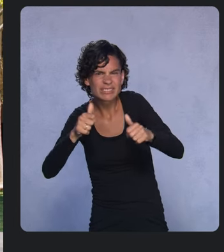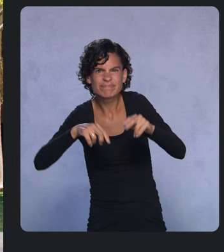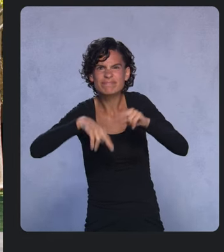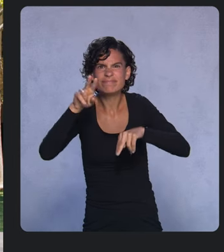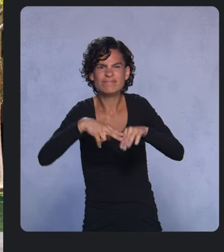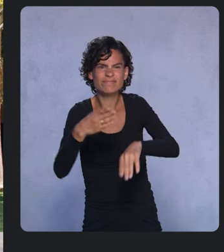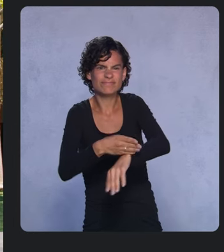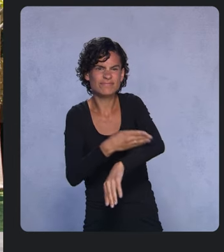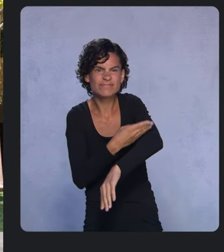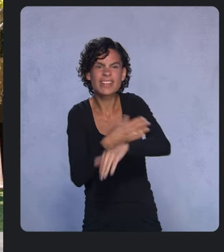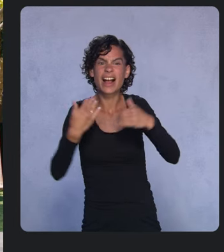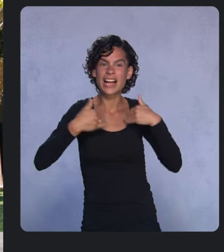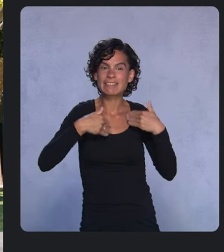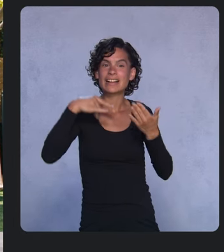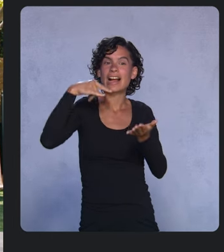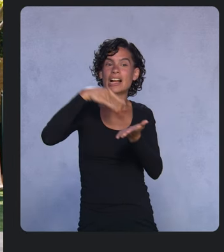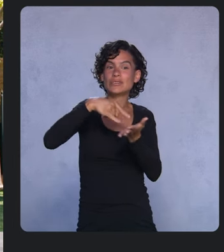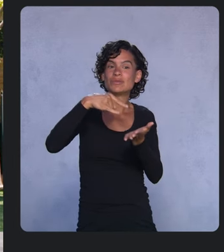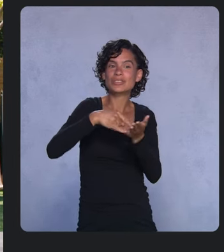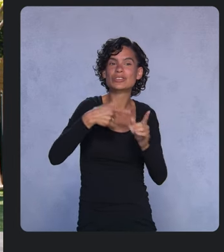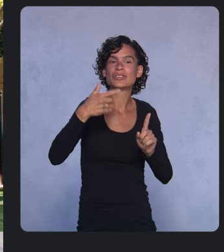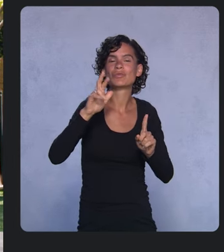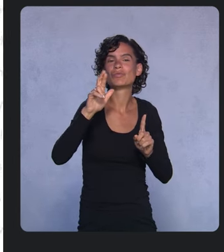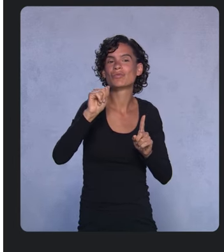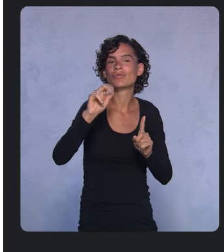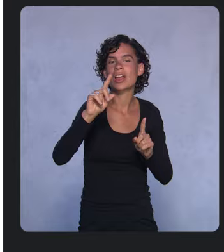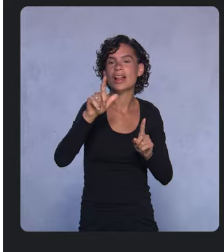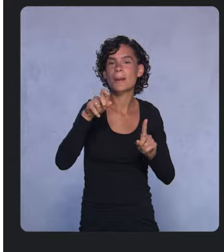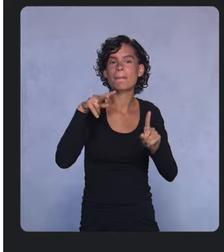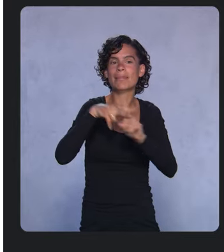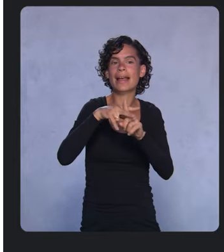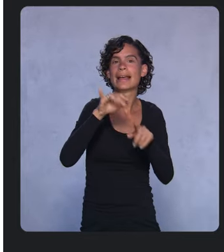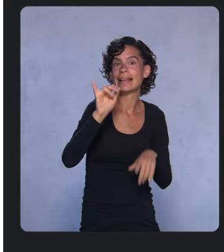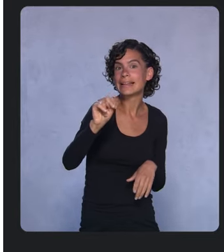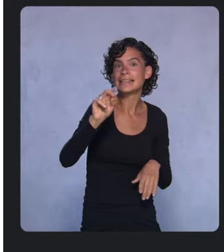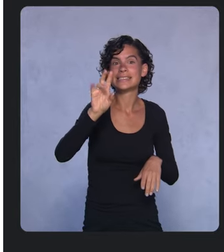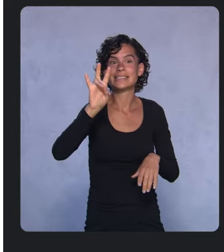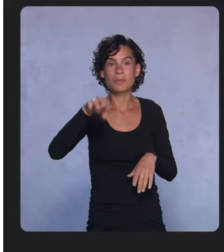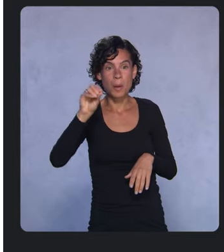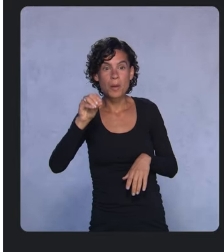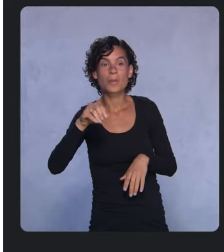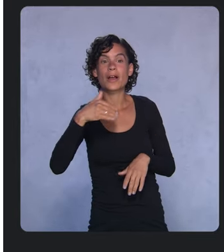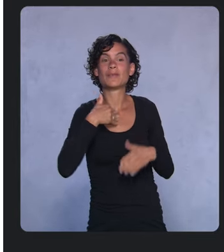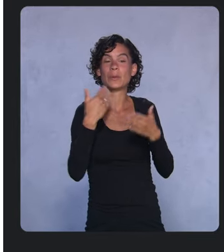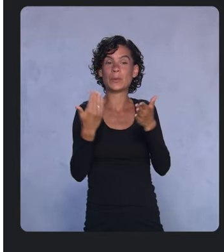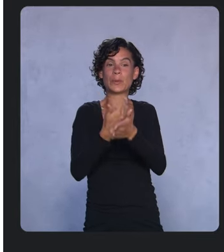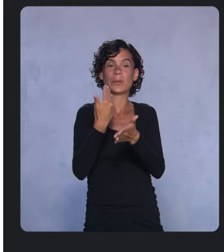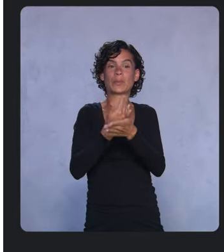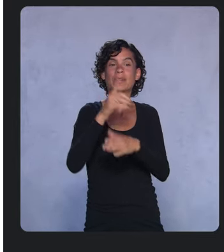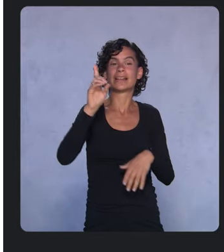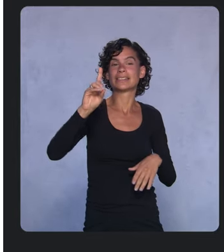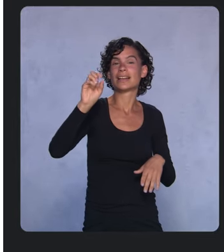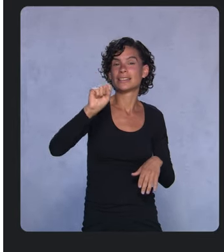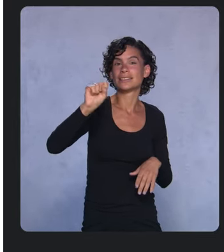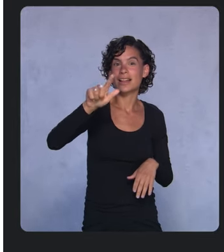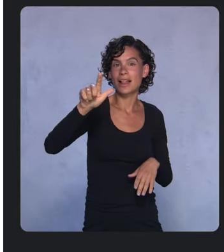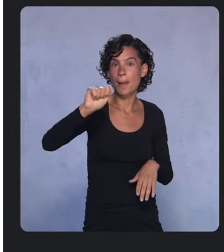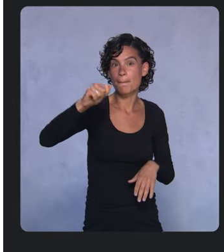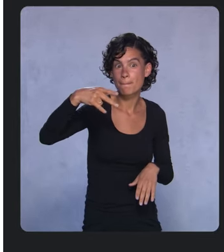and new DSL and variant APIs. You can find all of this in Android Studio Arctic Fox beta available today.